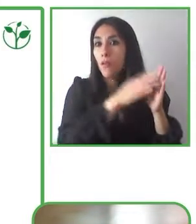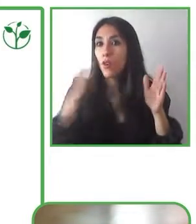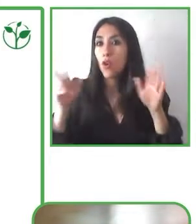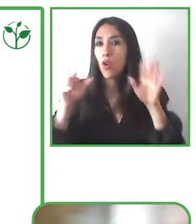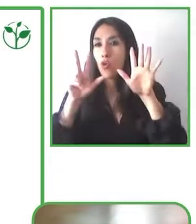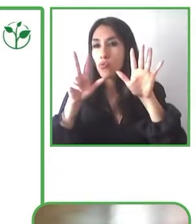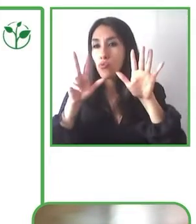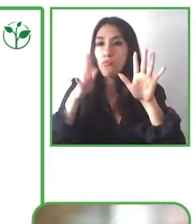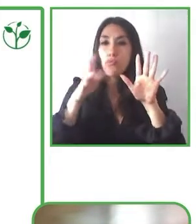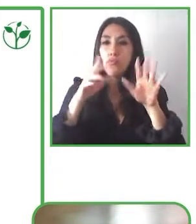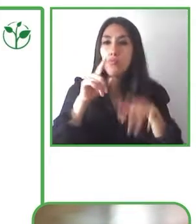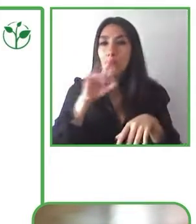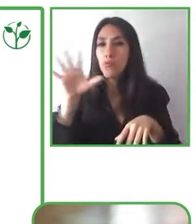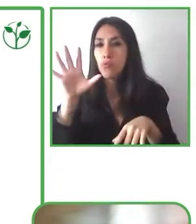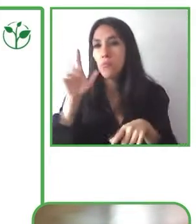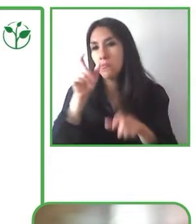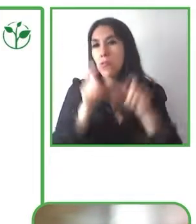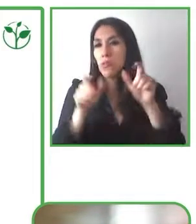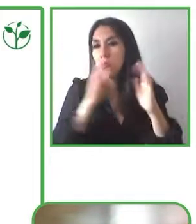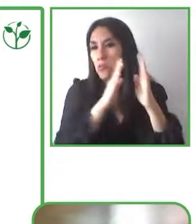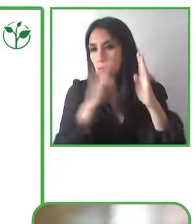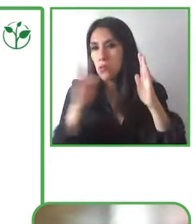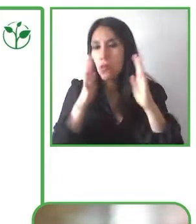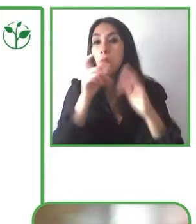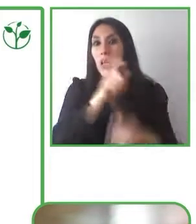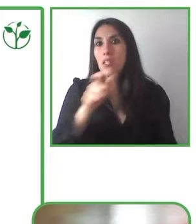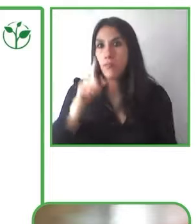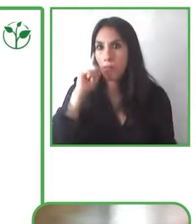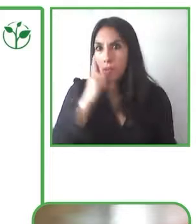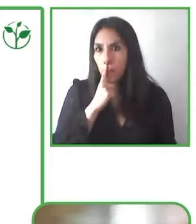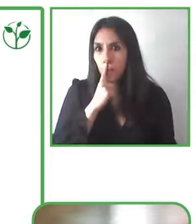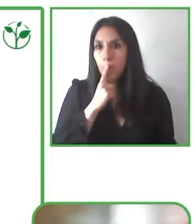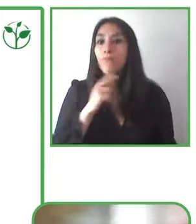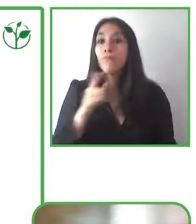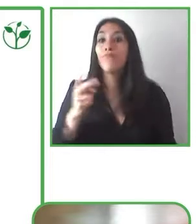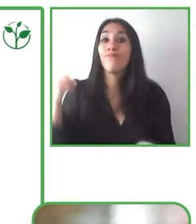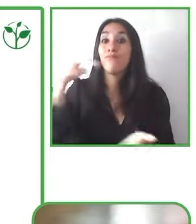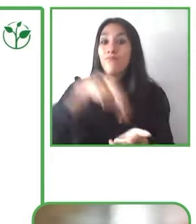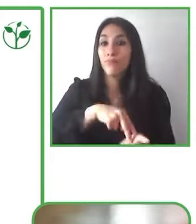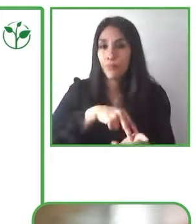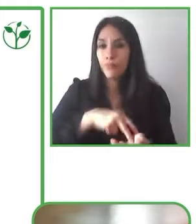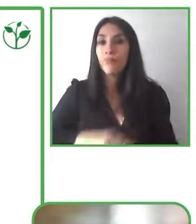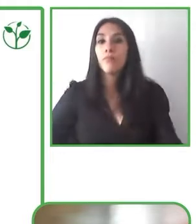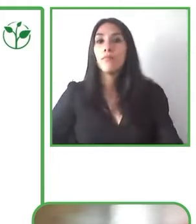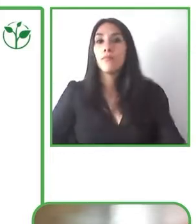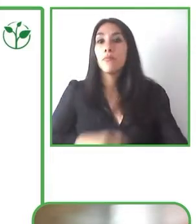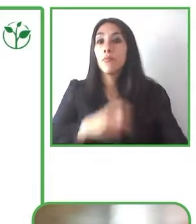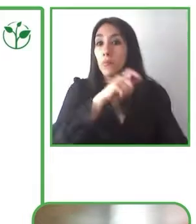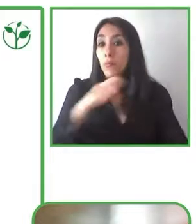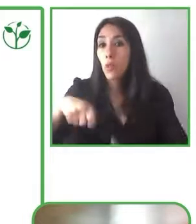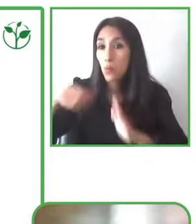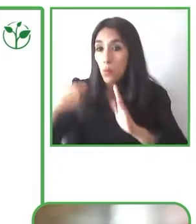or actors with disabilities are included in the films so that these films are also accessible